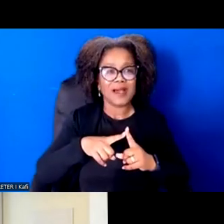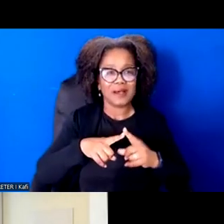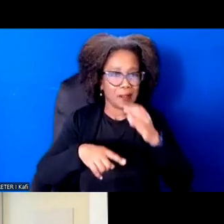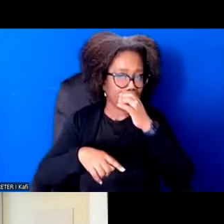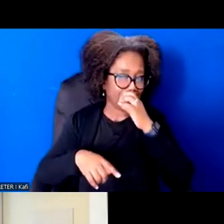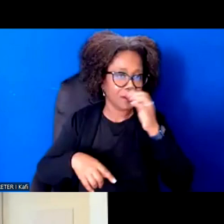around.